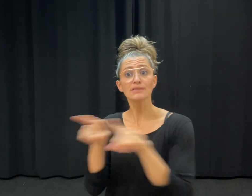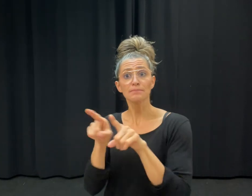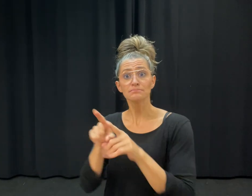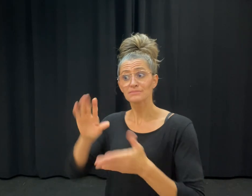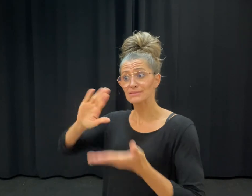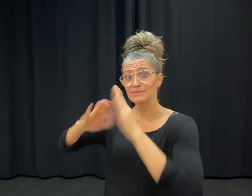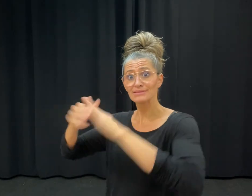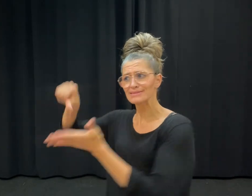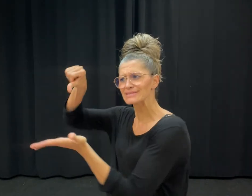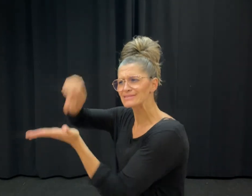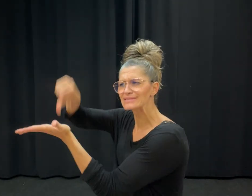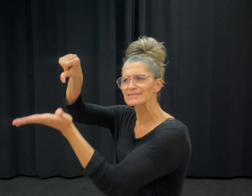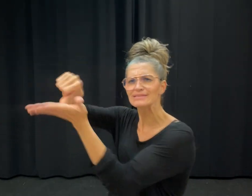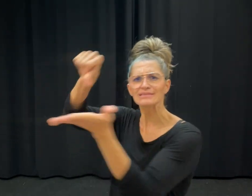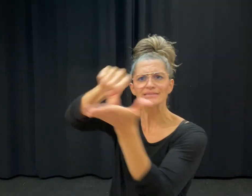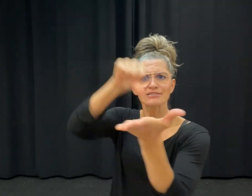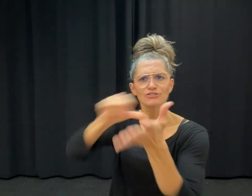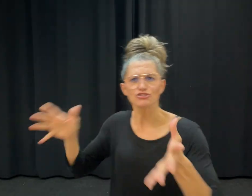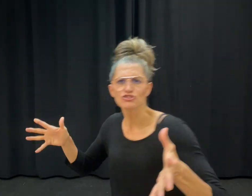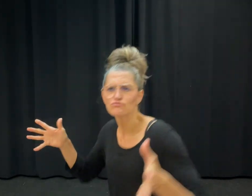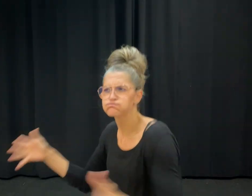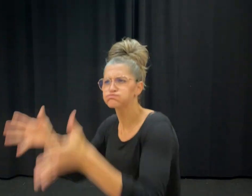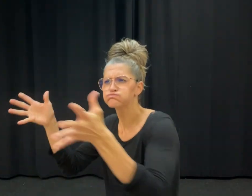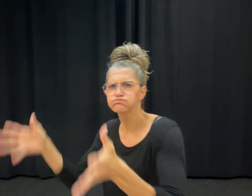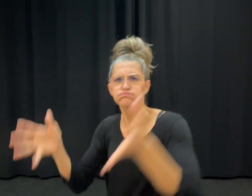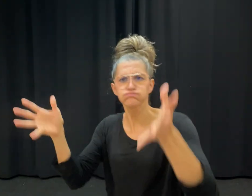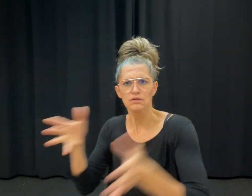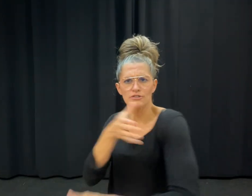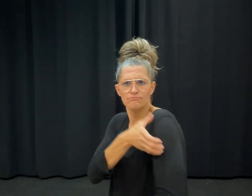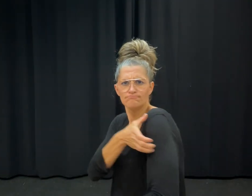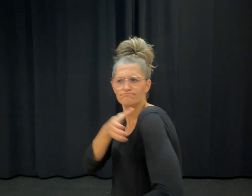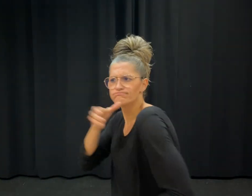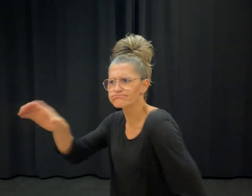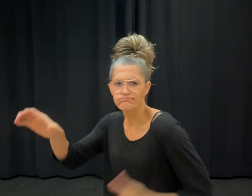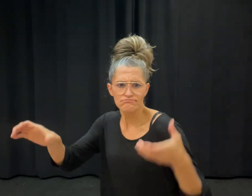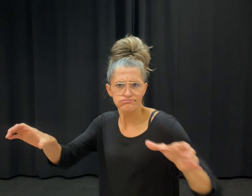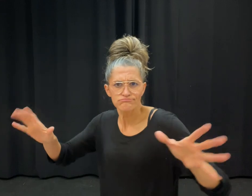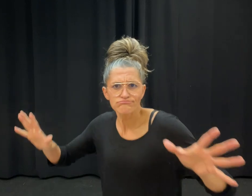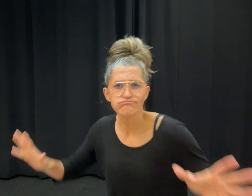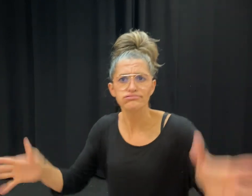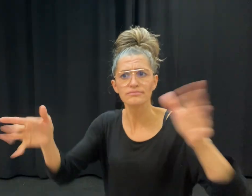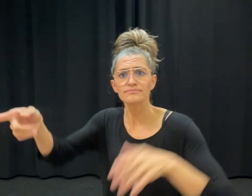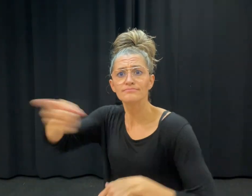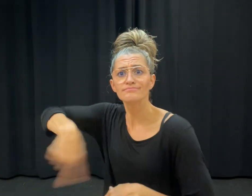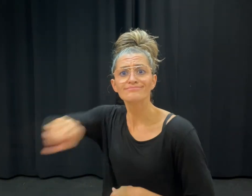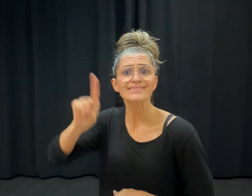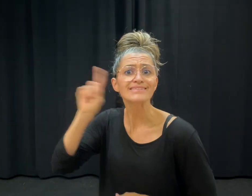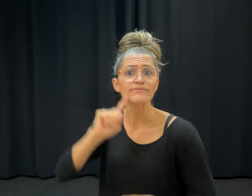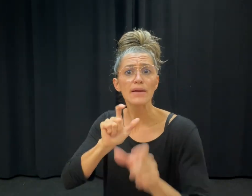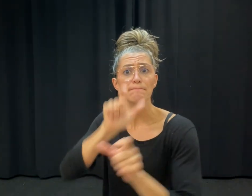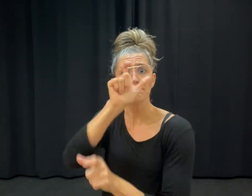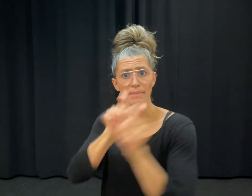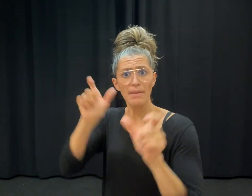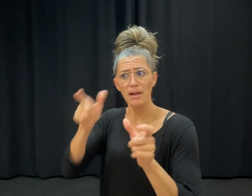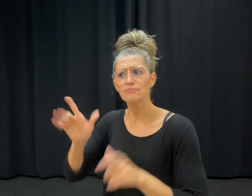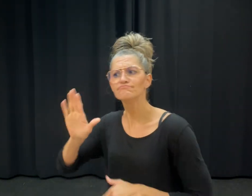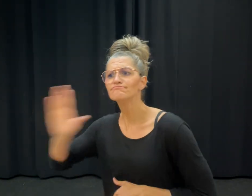at local level empowering Deaf people to achieve